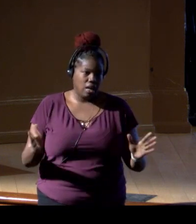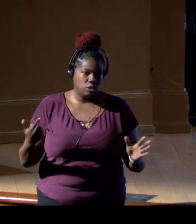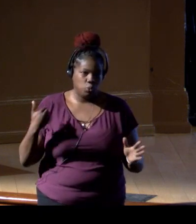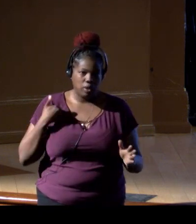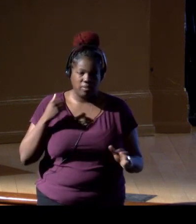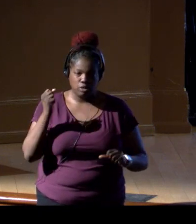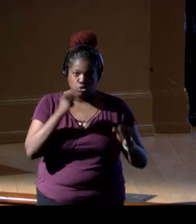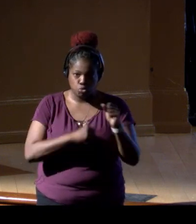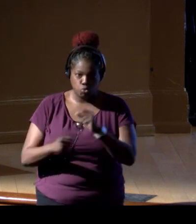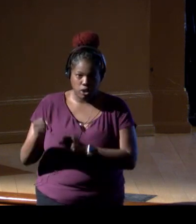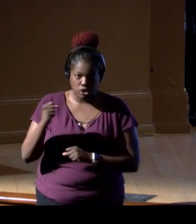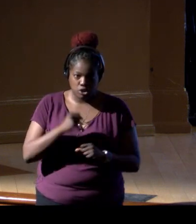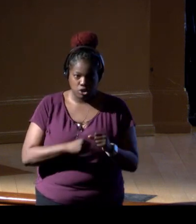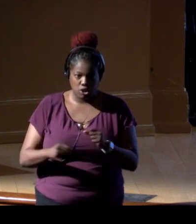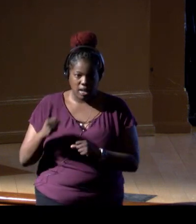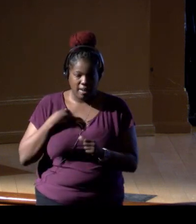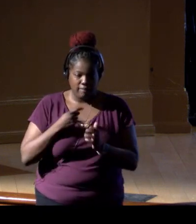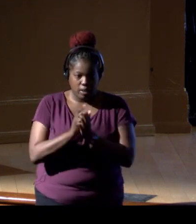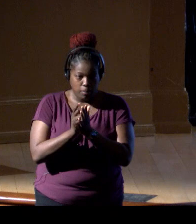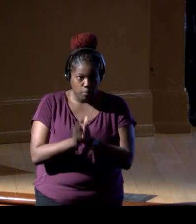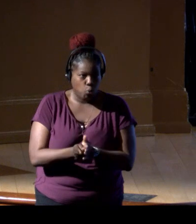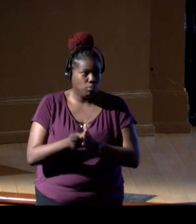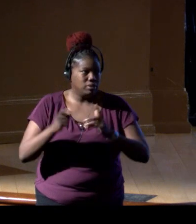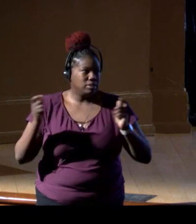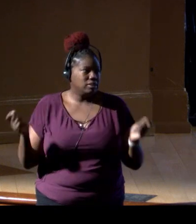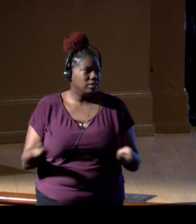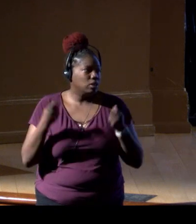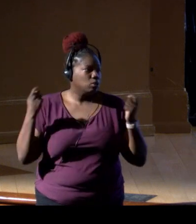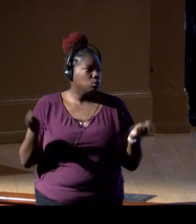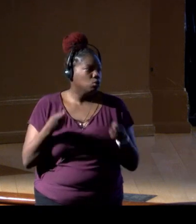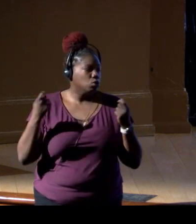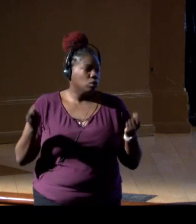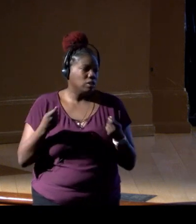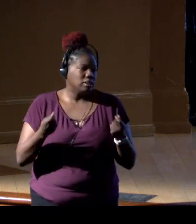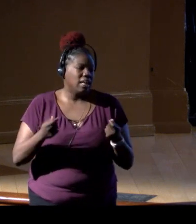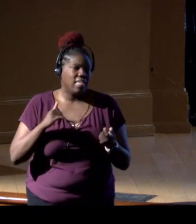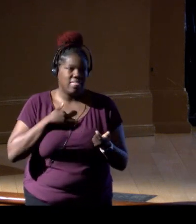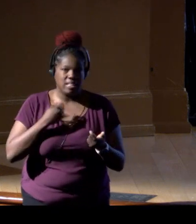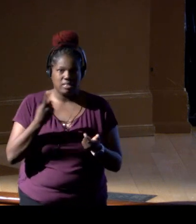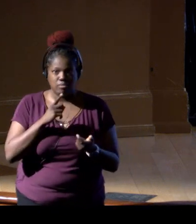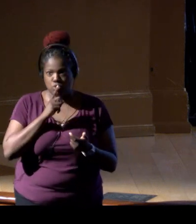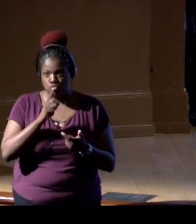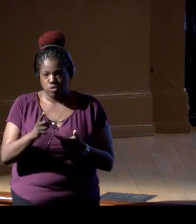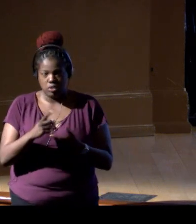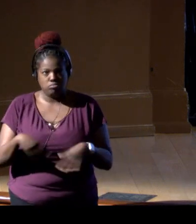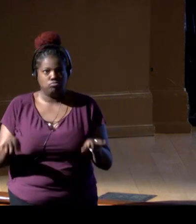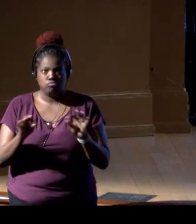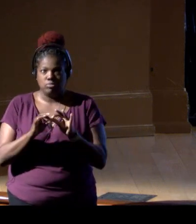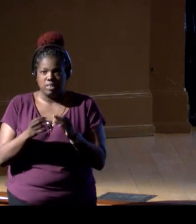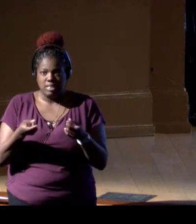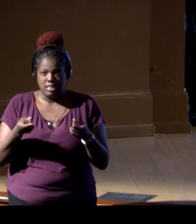we have to take our, take a moment and celebrate. That's certainly a milestone, and then as we've done the last couple days,